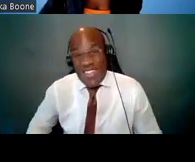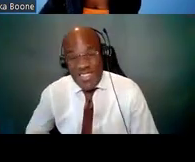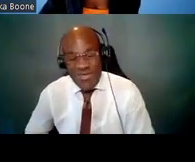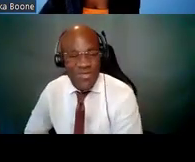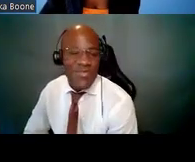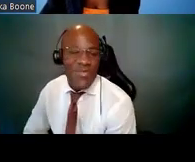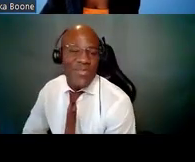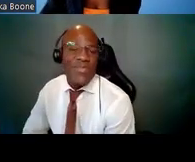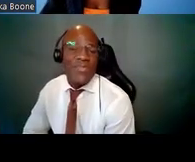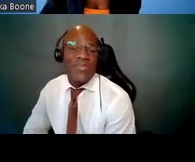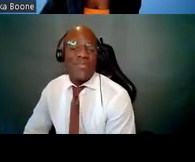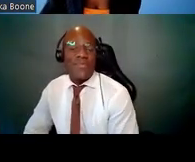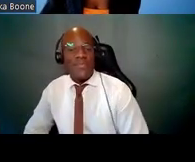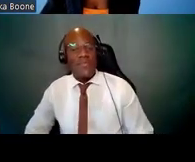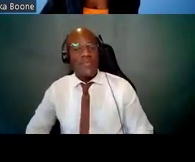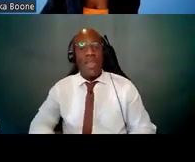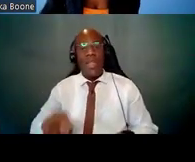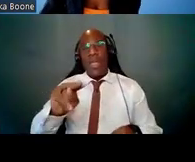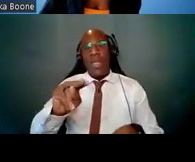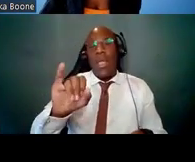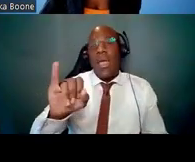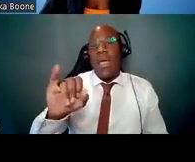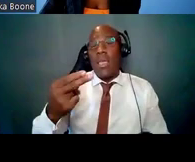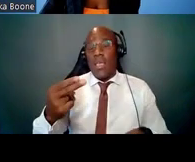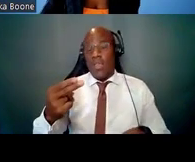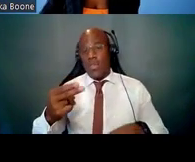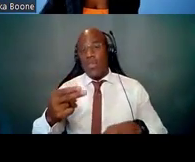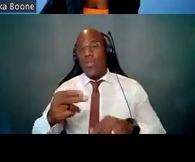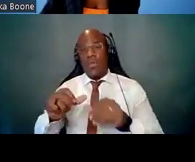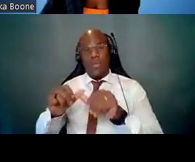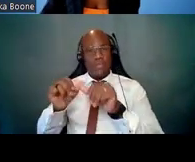All right, NIH regularly publishes policy notices